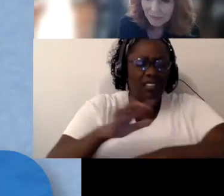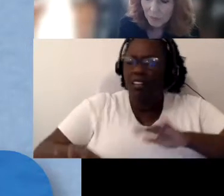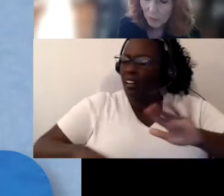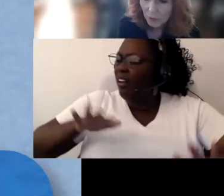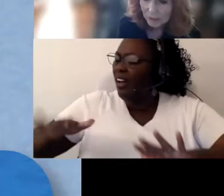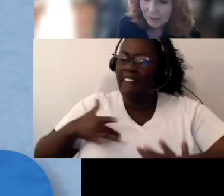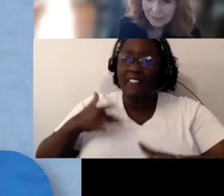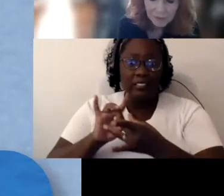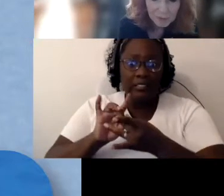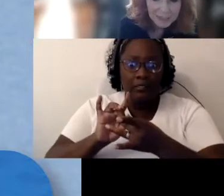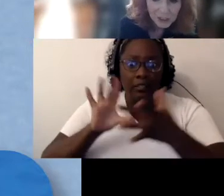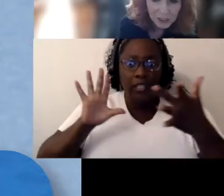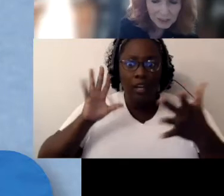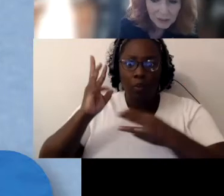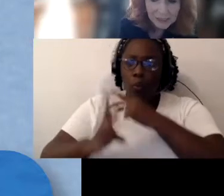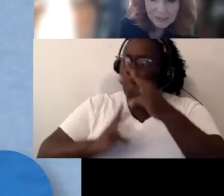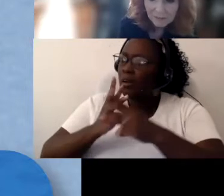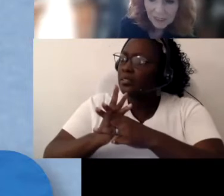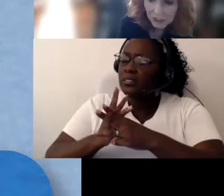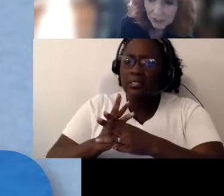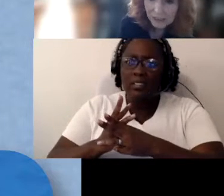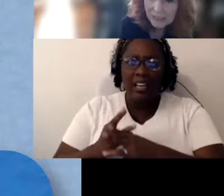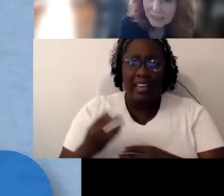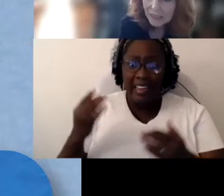from the world and the information that you need to function.